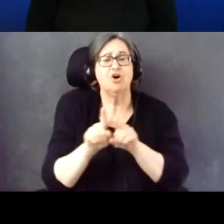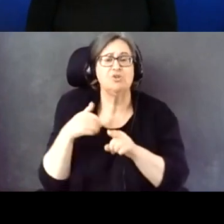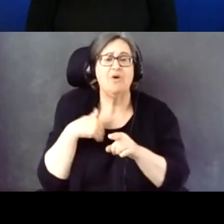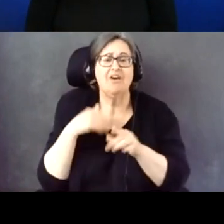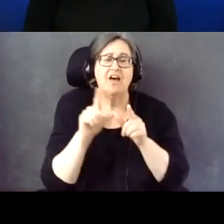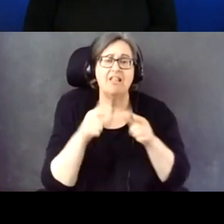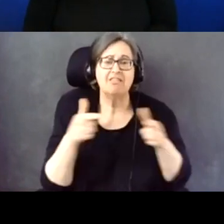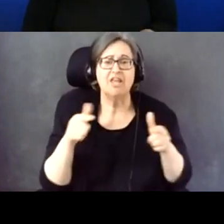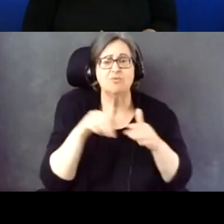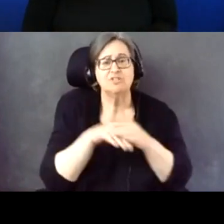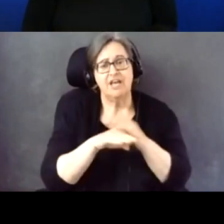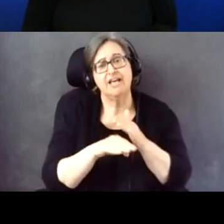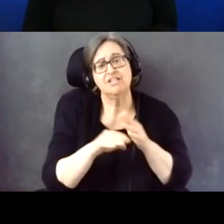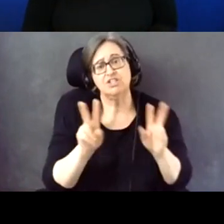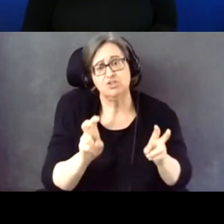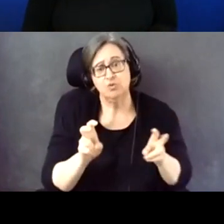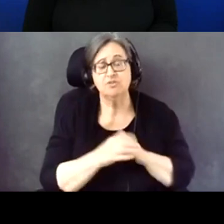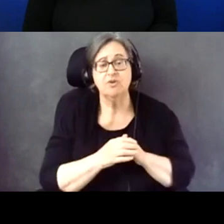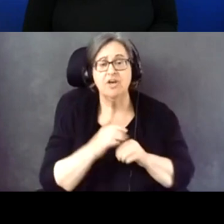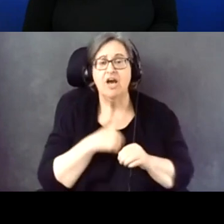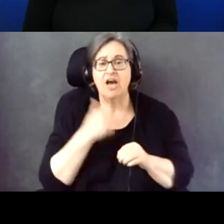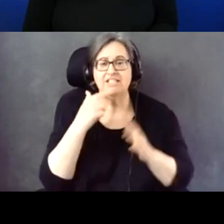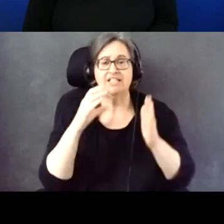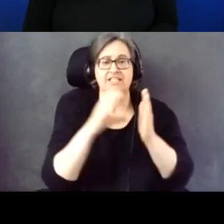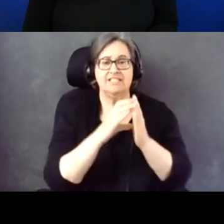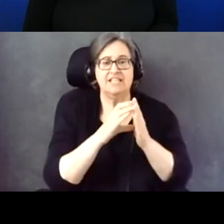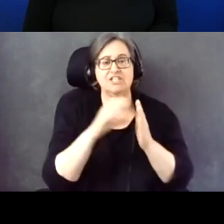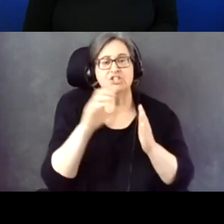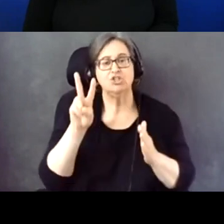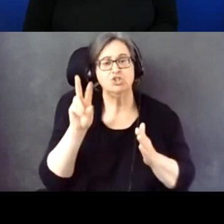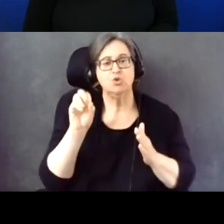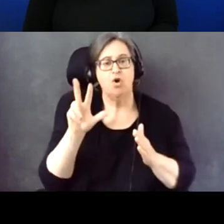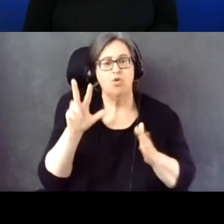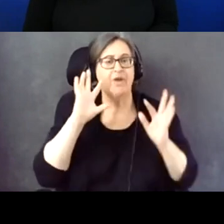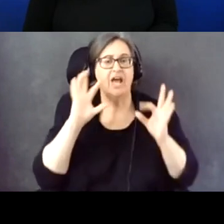And so, therefore, I would say section 203 absolutely requires it.